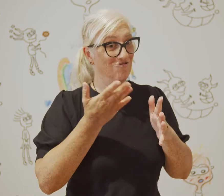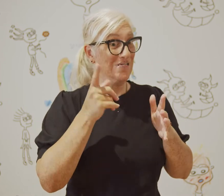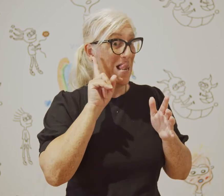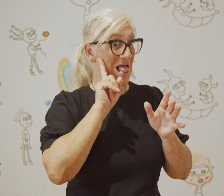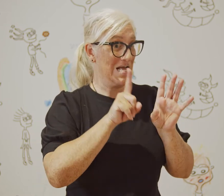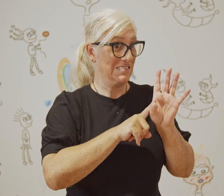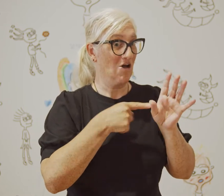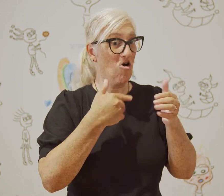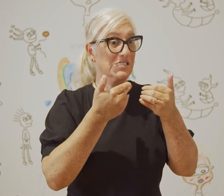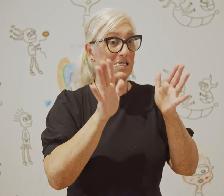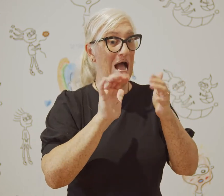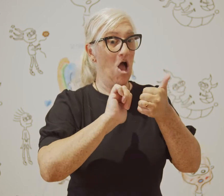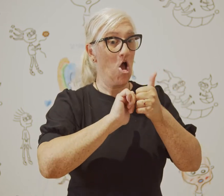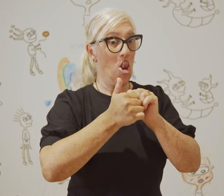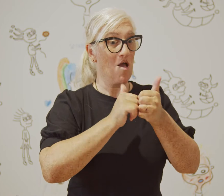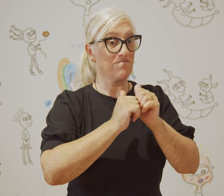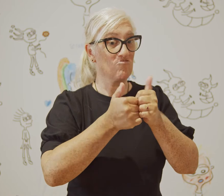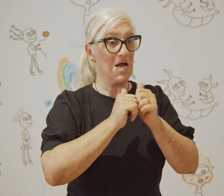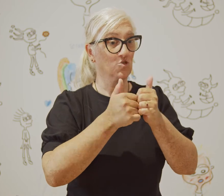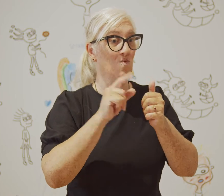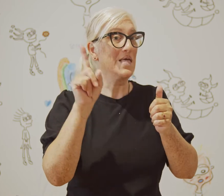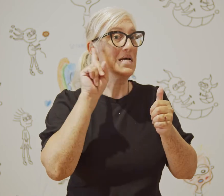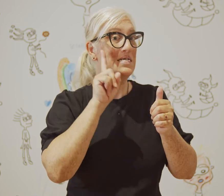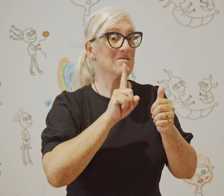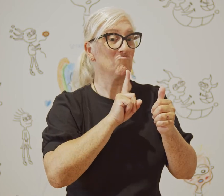I'm currently working on a project that commenced last year